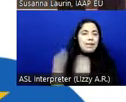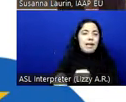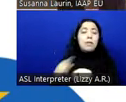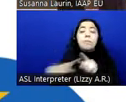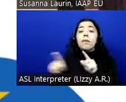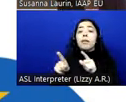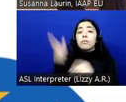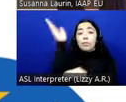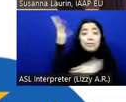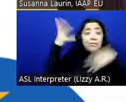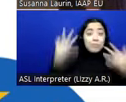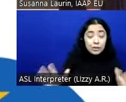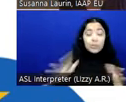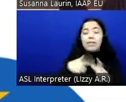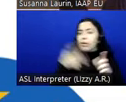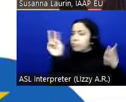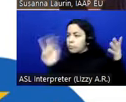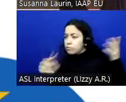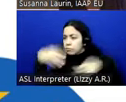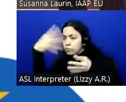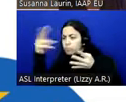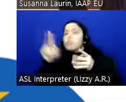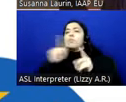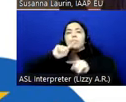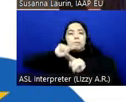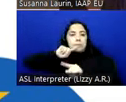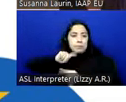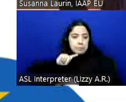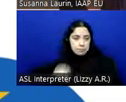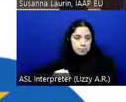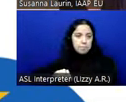presentation. And the chat will be monitored by my colleagues in the US, Malcolm and Rachel,